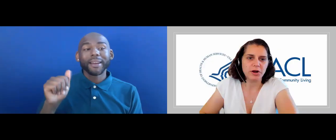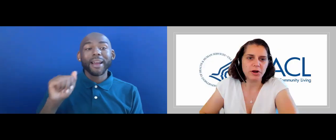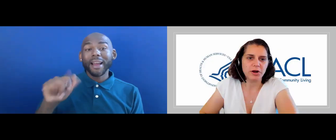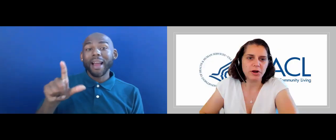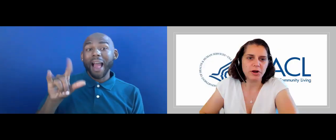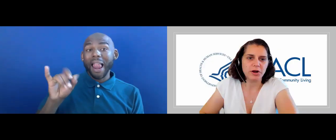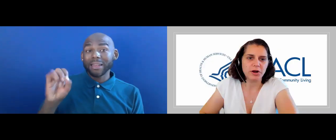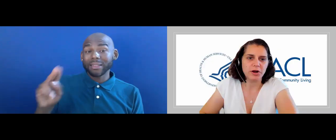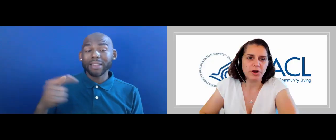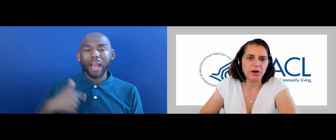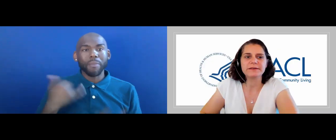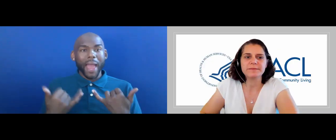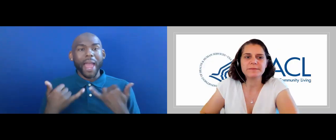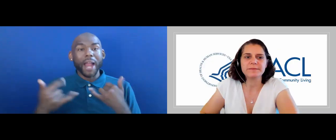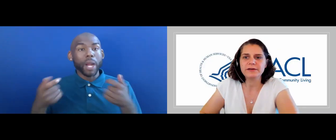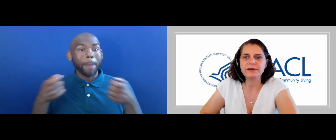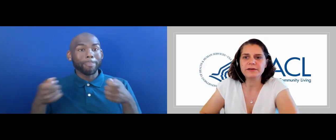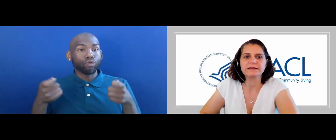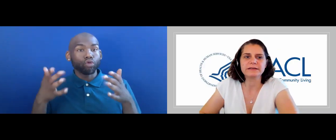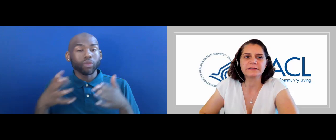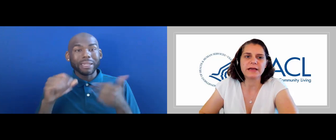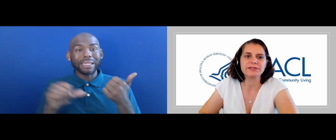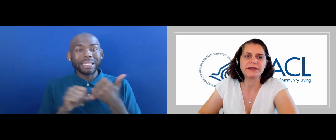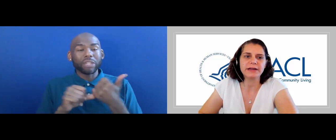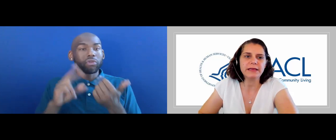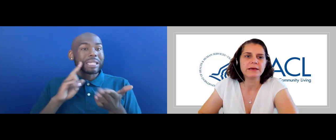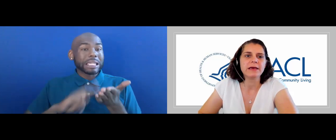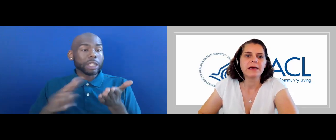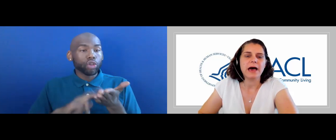I'M THE ACTING ADMINISTRATOR AND ASSISTANT SECRETARY FOR